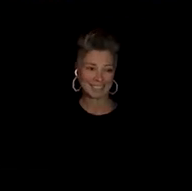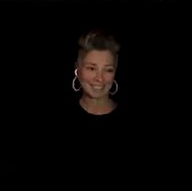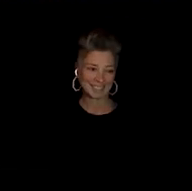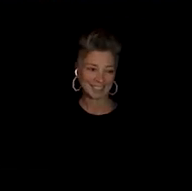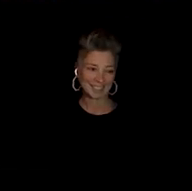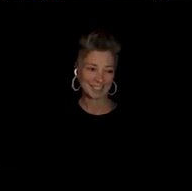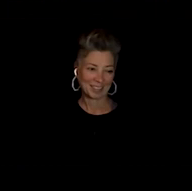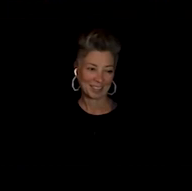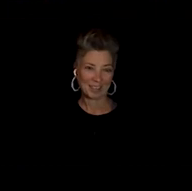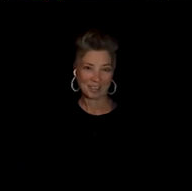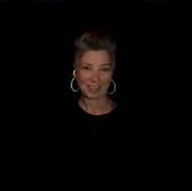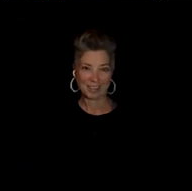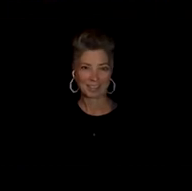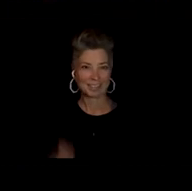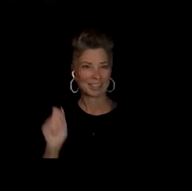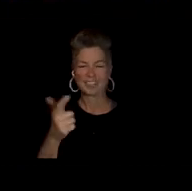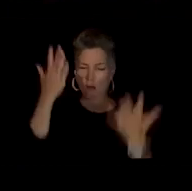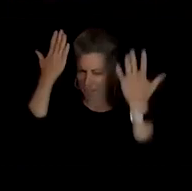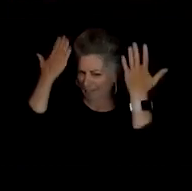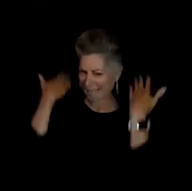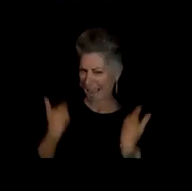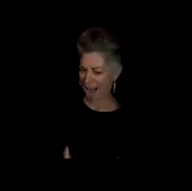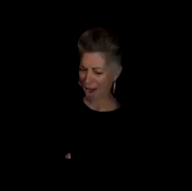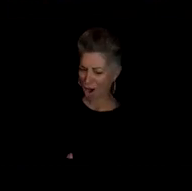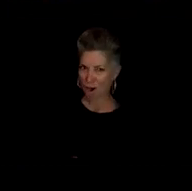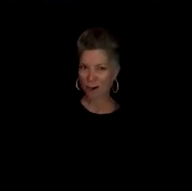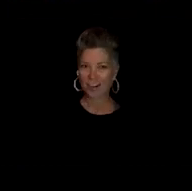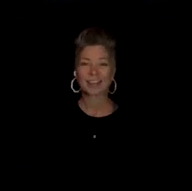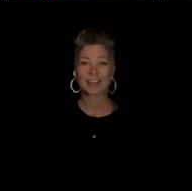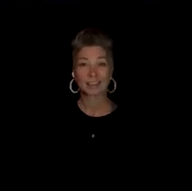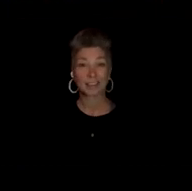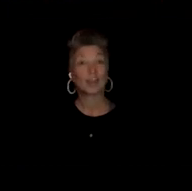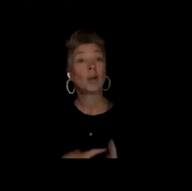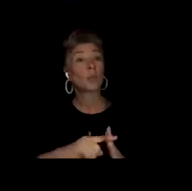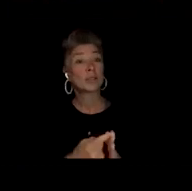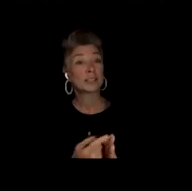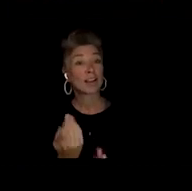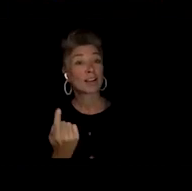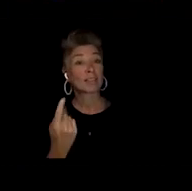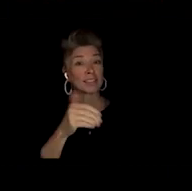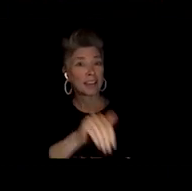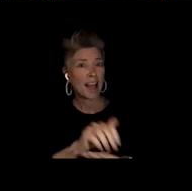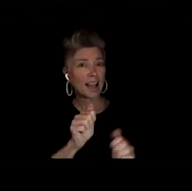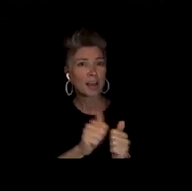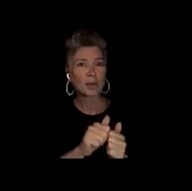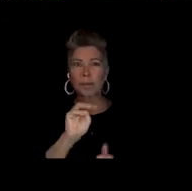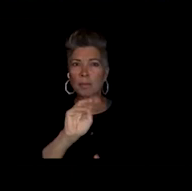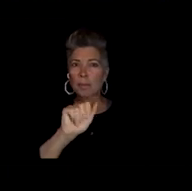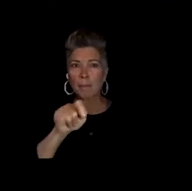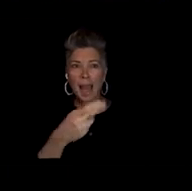it's all this hair. We started out tonight with Matthew dabbing and then now you've got some glisten.